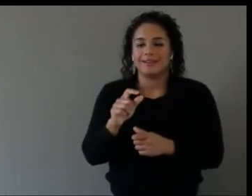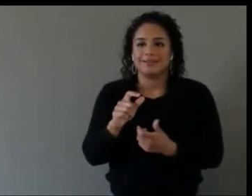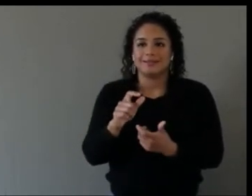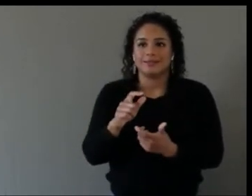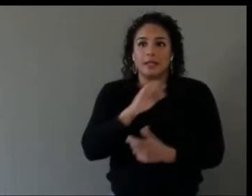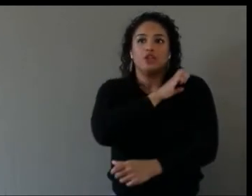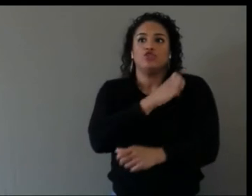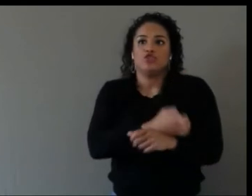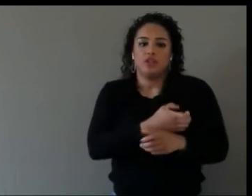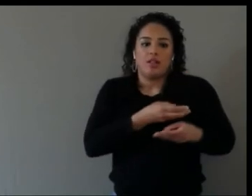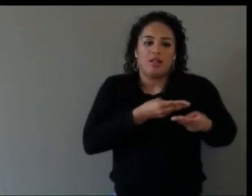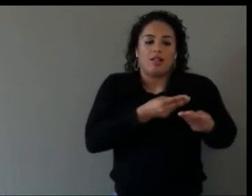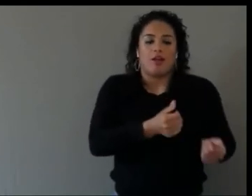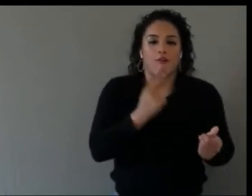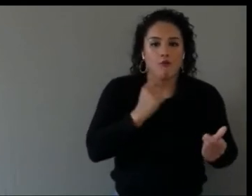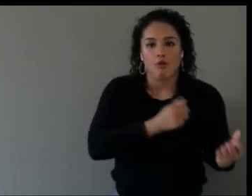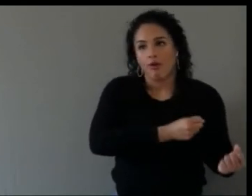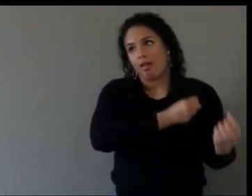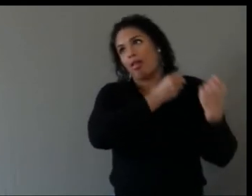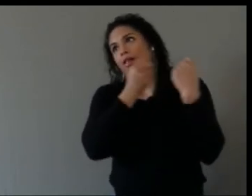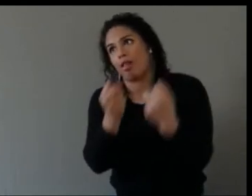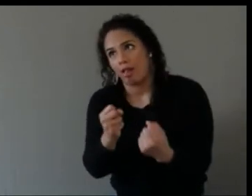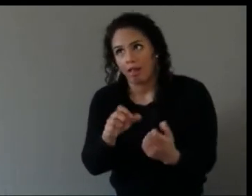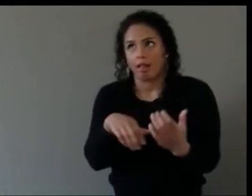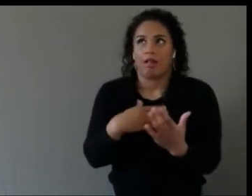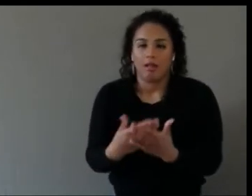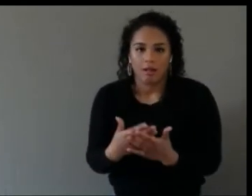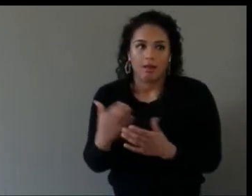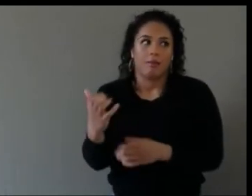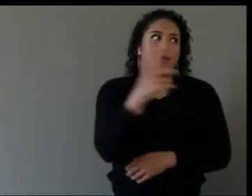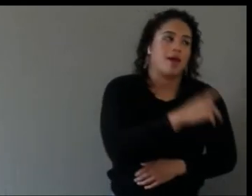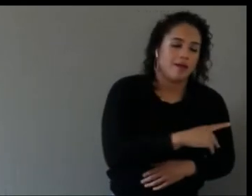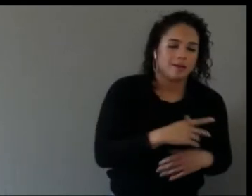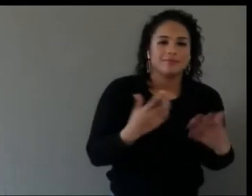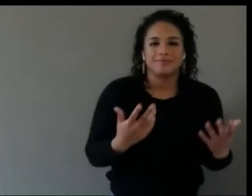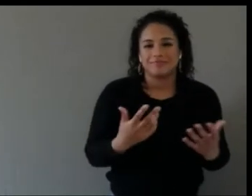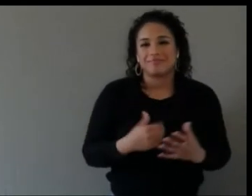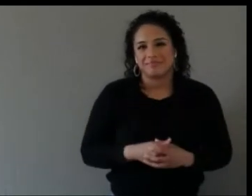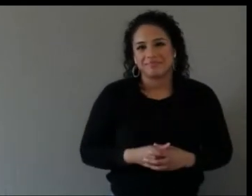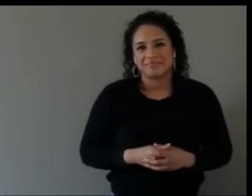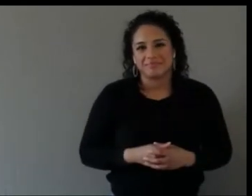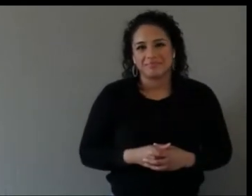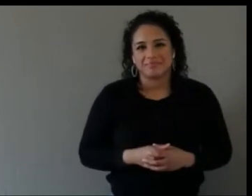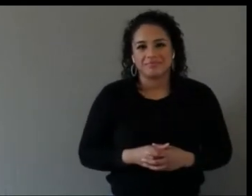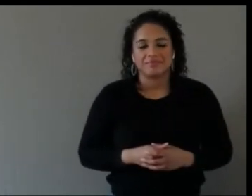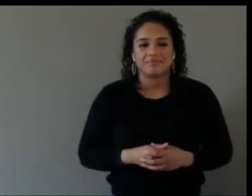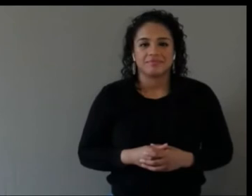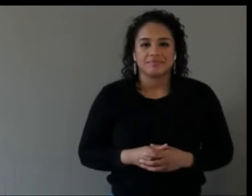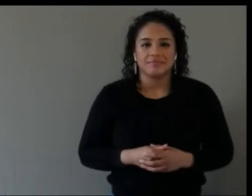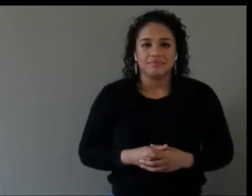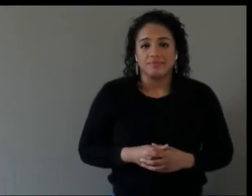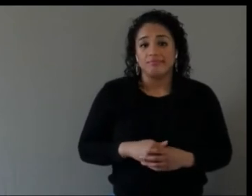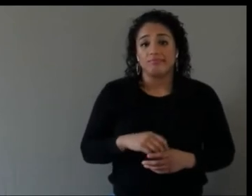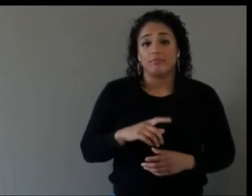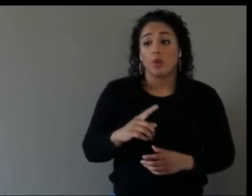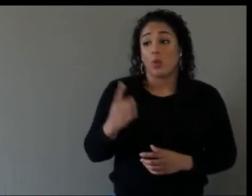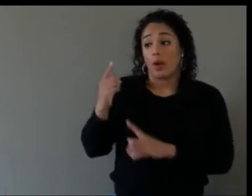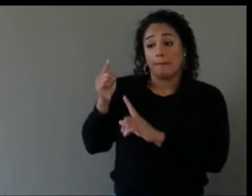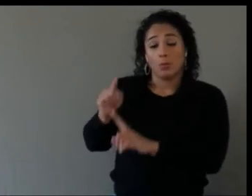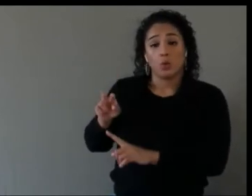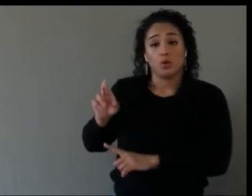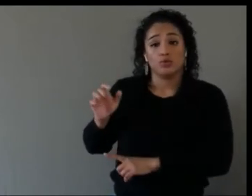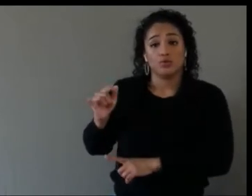A couple of things, you know, one really good point, Regine, keeping people safe, sharing